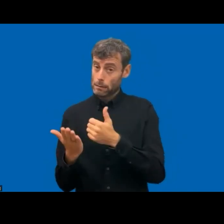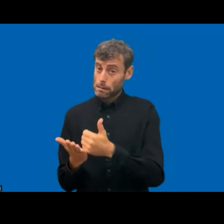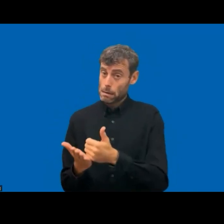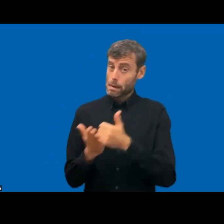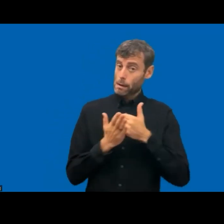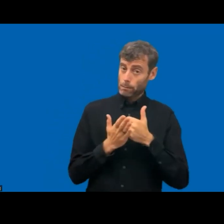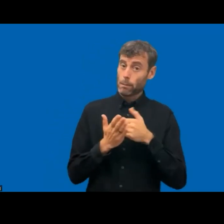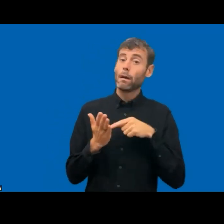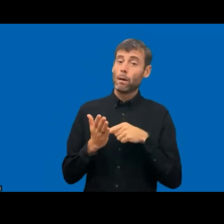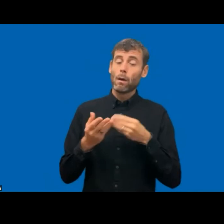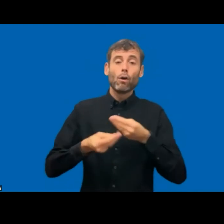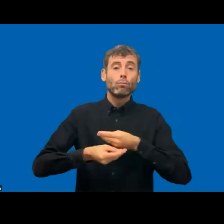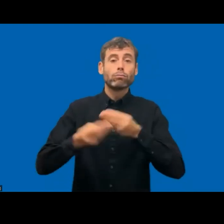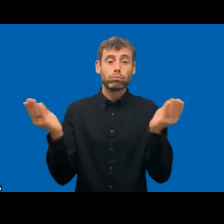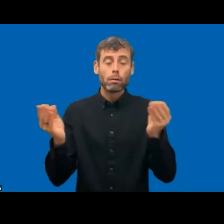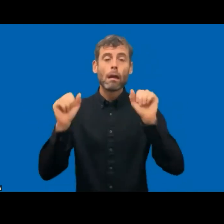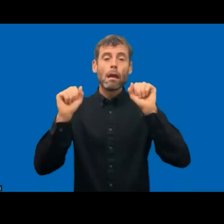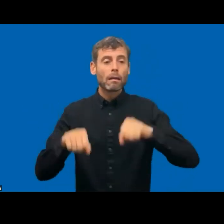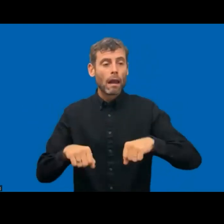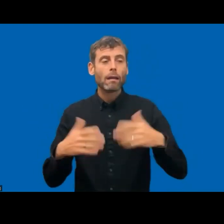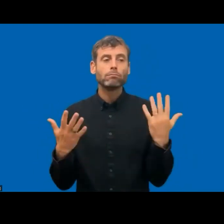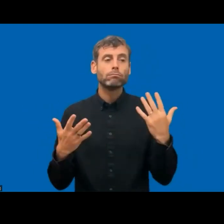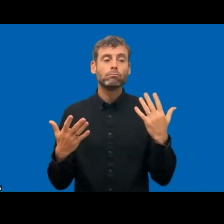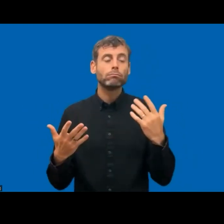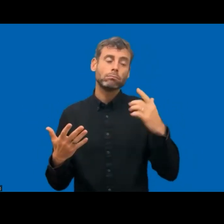an expert or a combination.